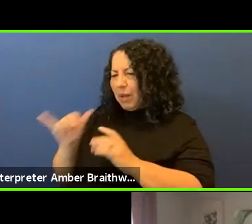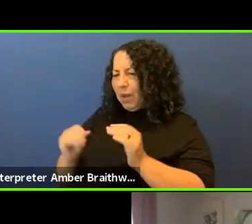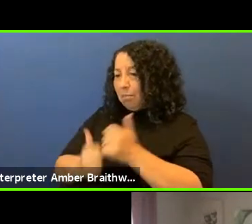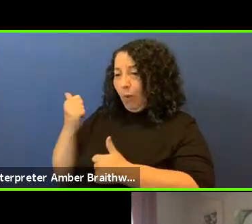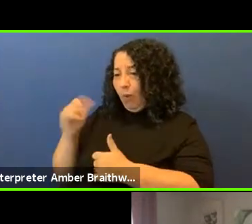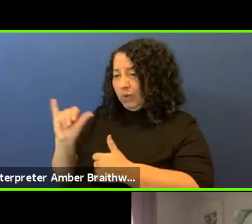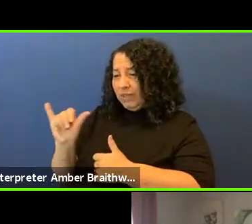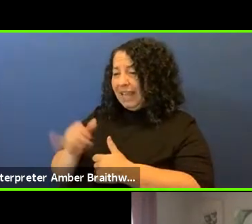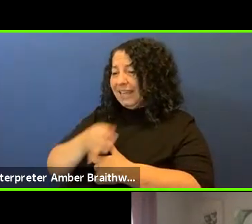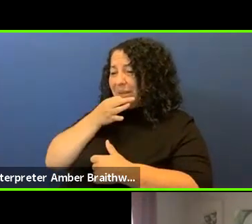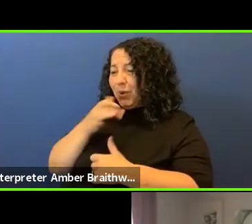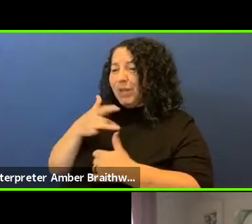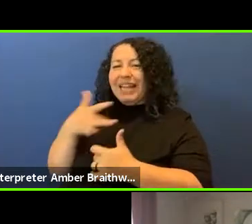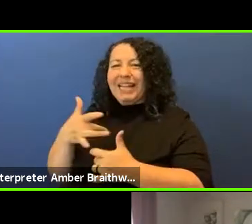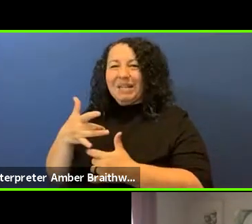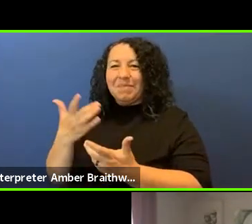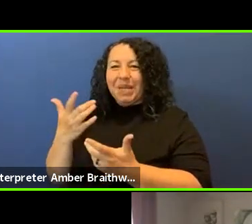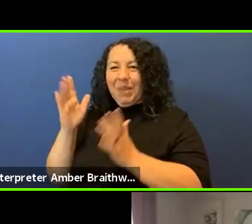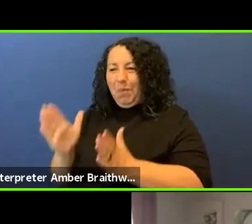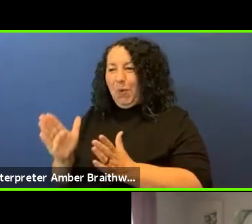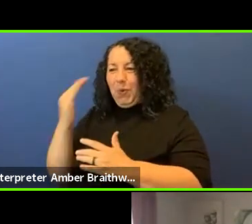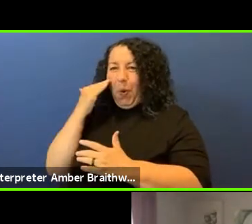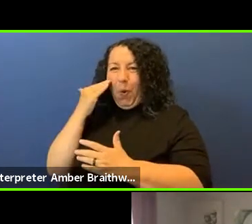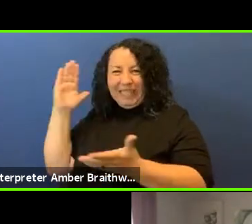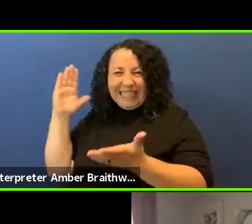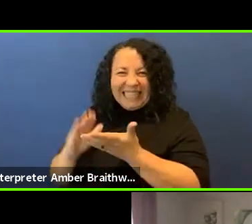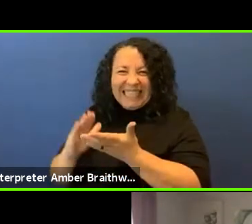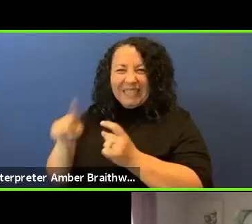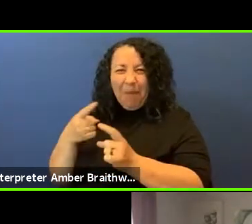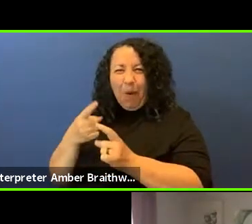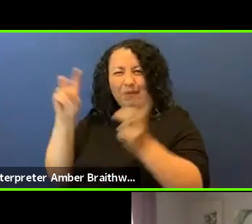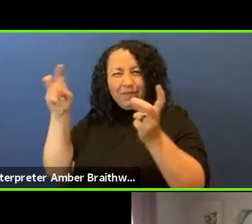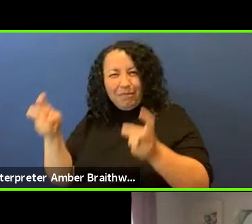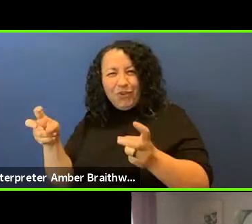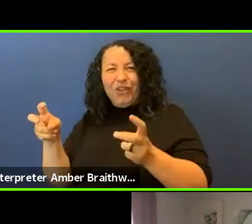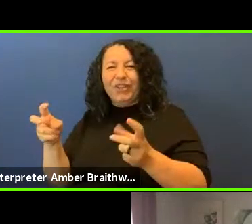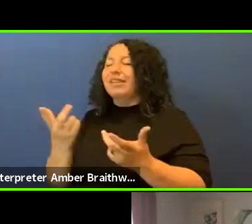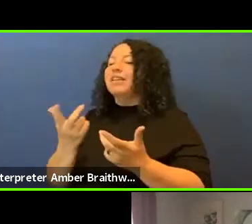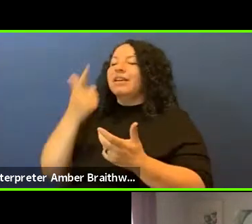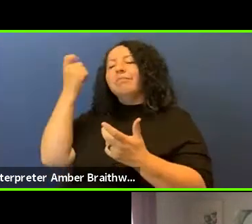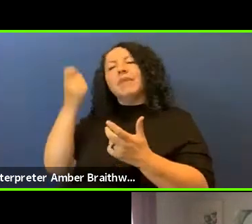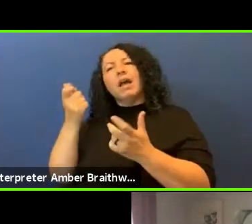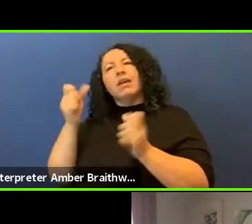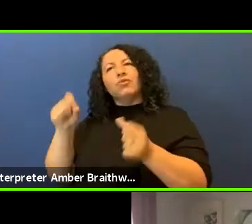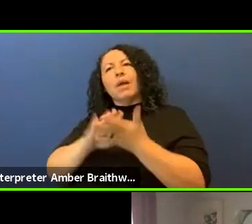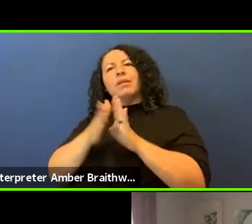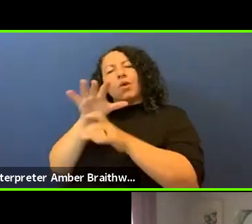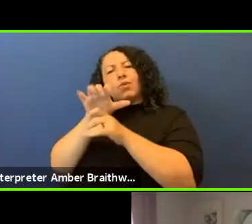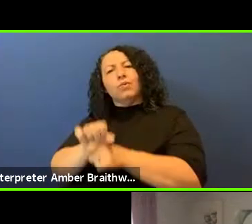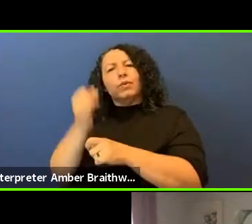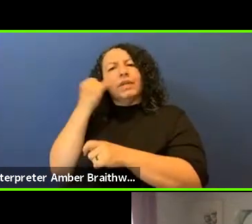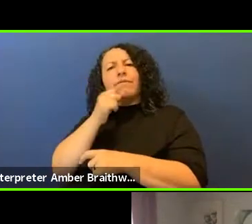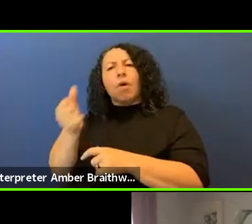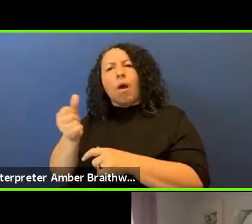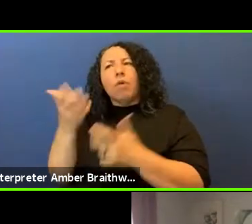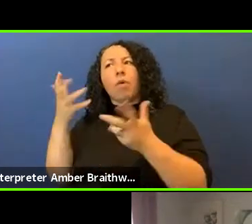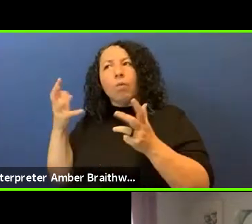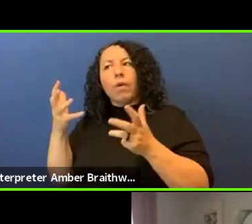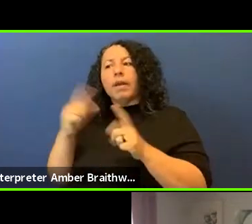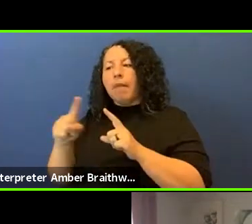least because I think you need to get used to if you're not already that in troubled communities we're accountable